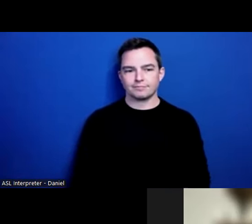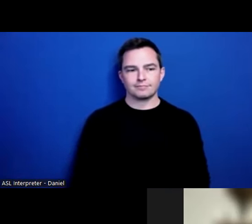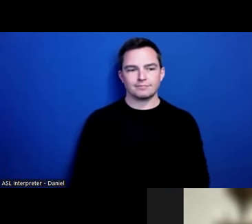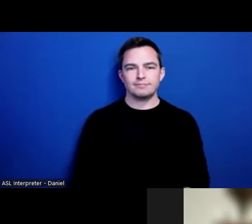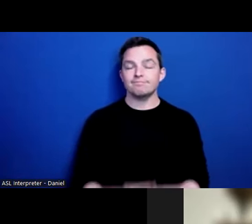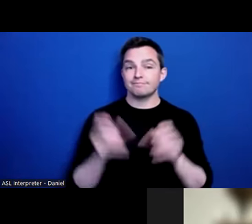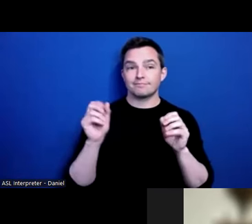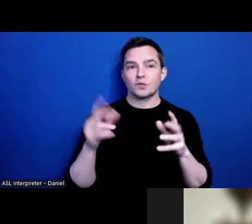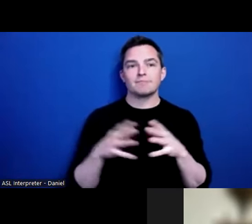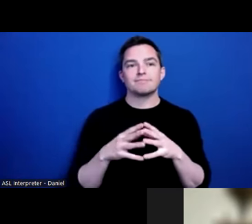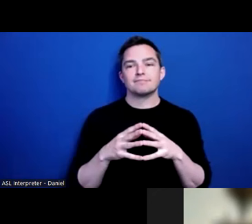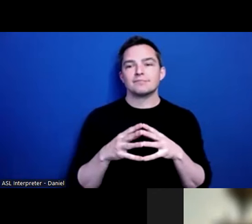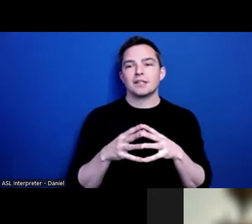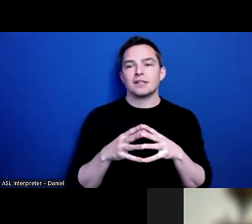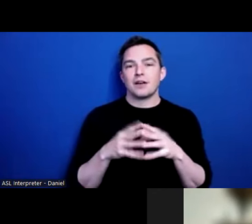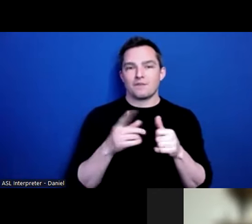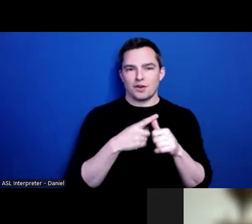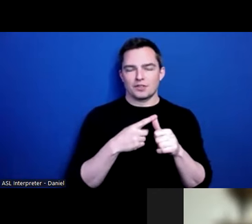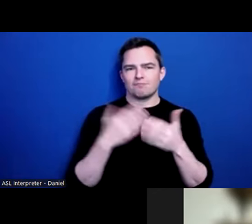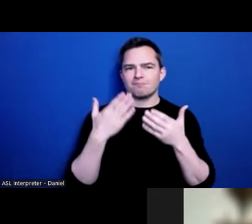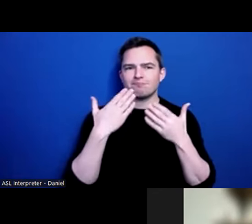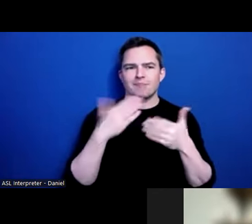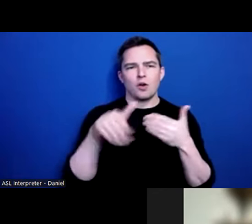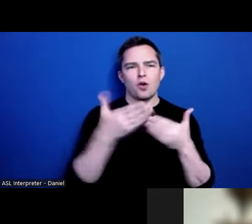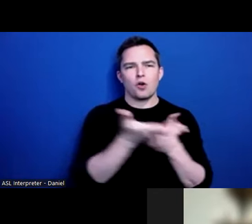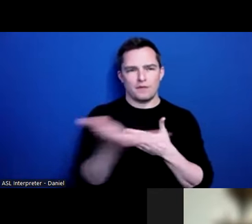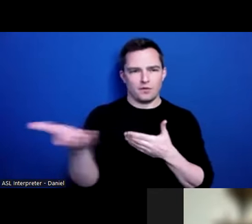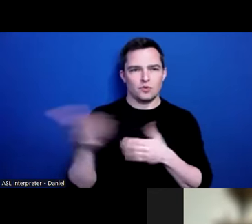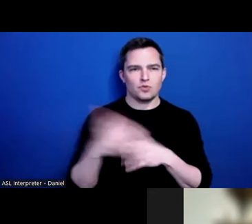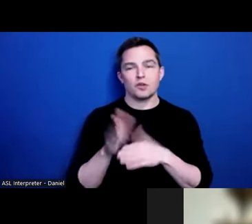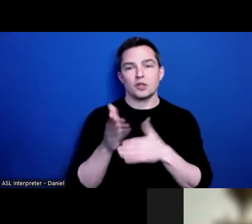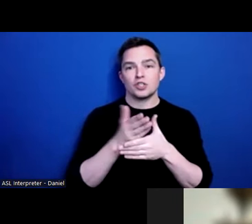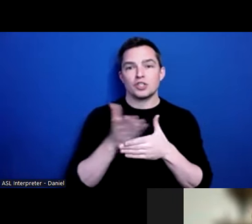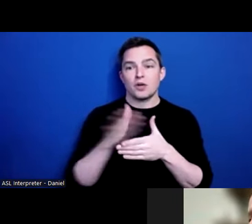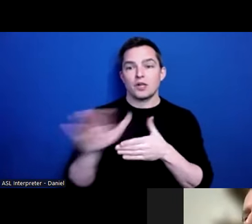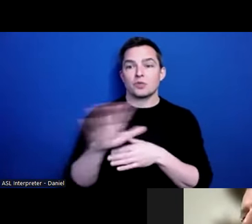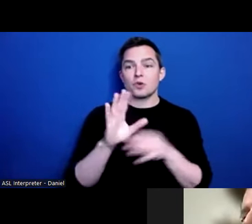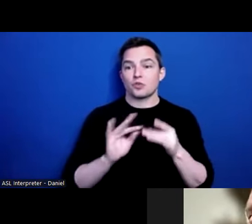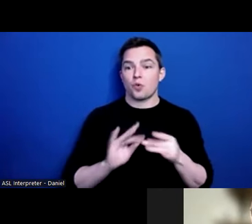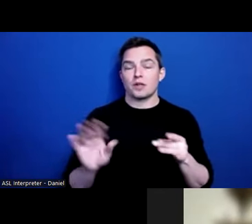OK, first, I want to thank all of you for sharing your stories and your experience